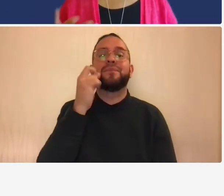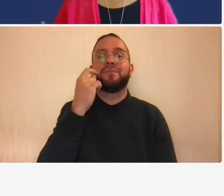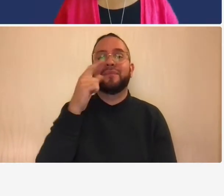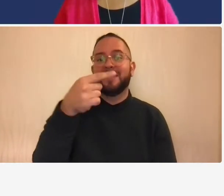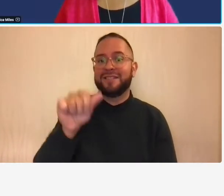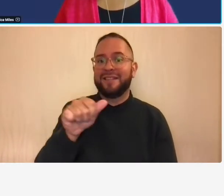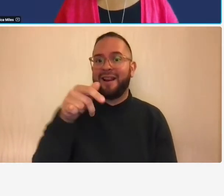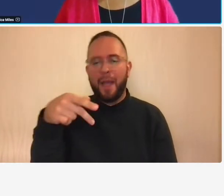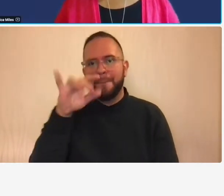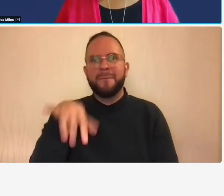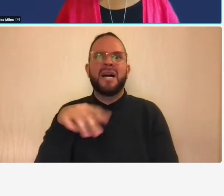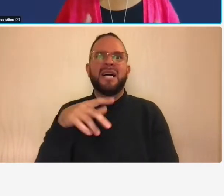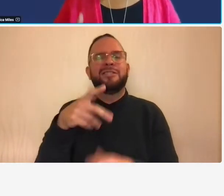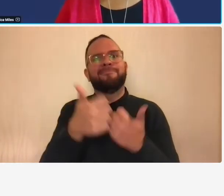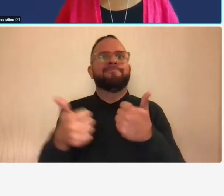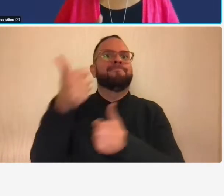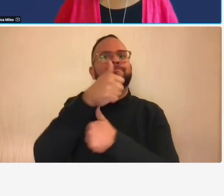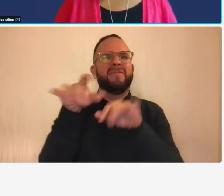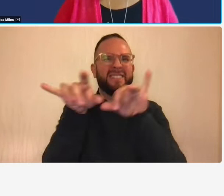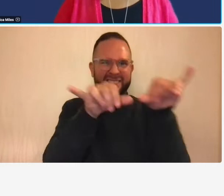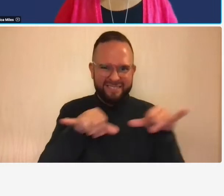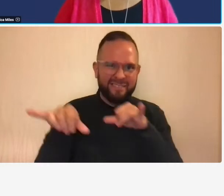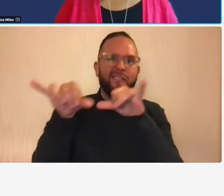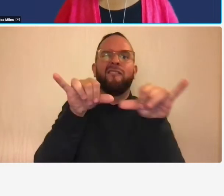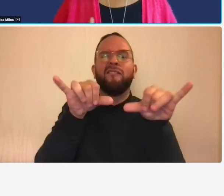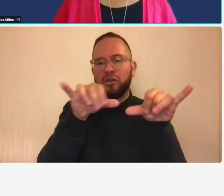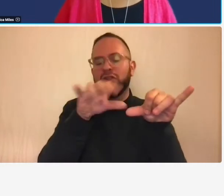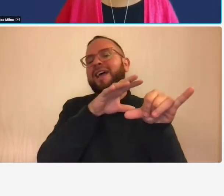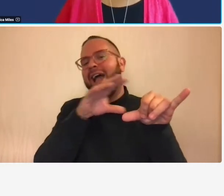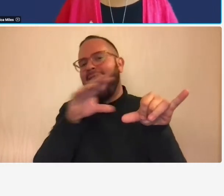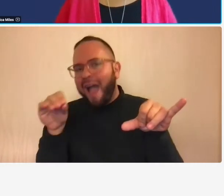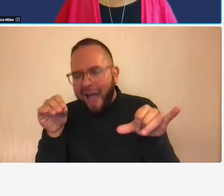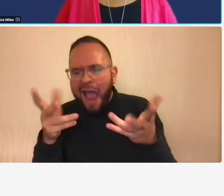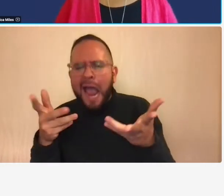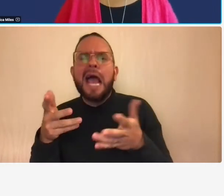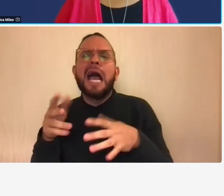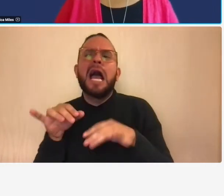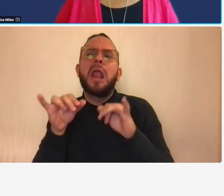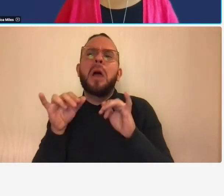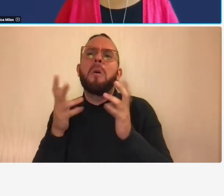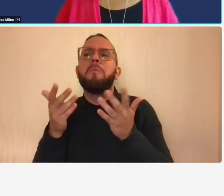by policy boards and commonly accepted ways of recording and reporting accounting information